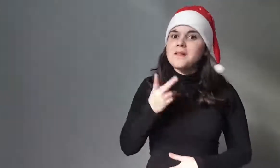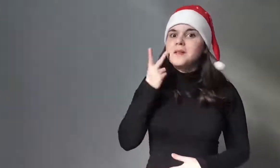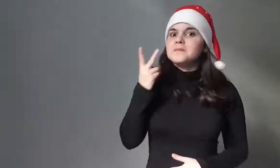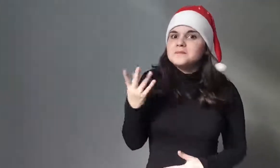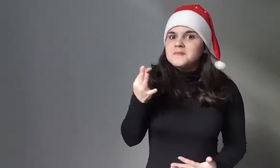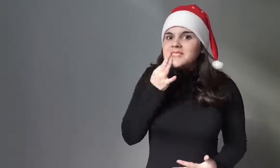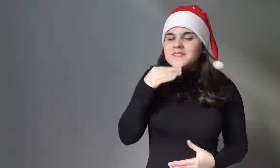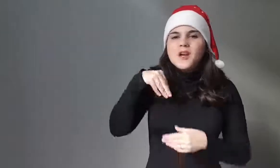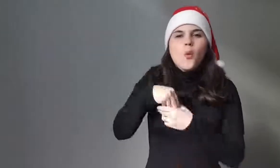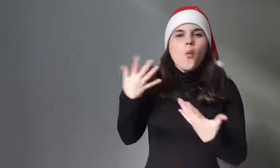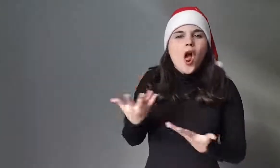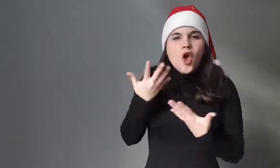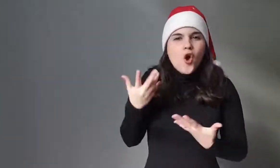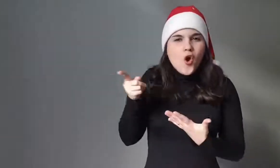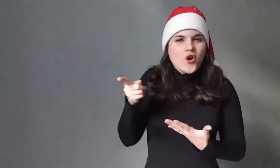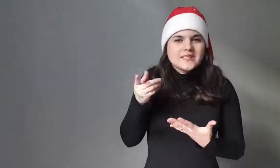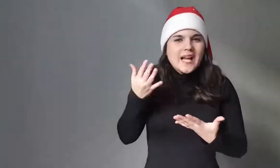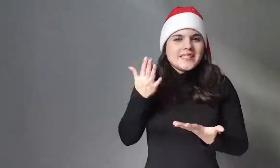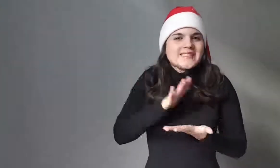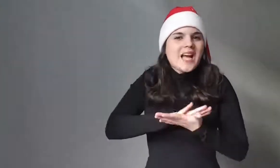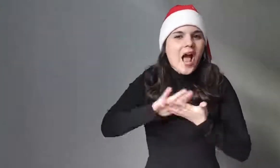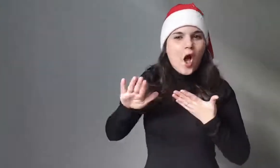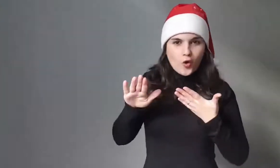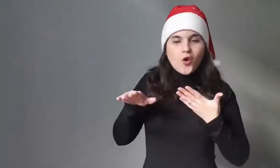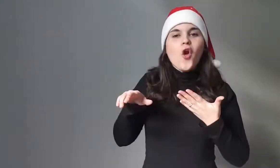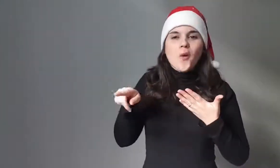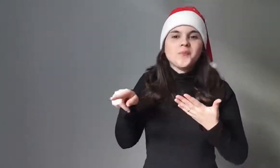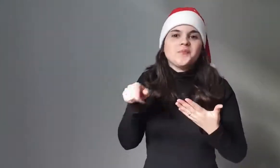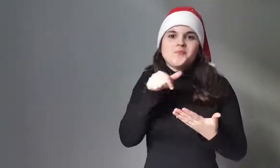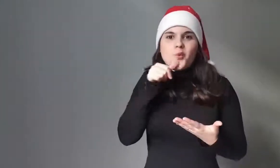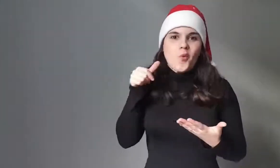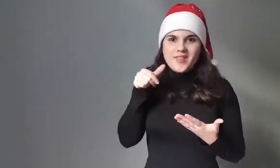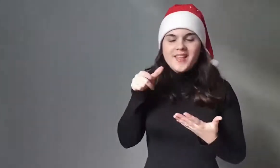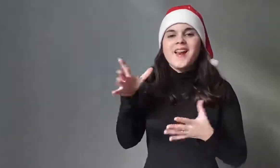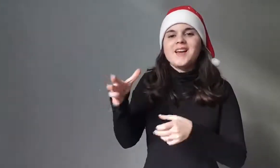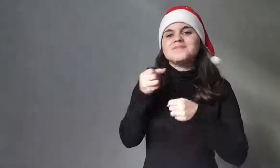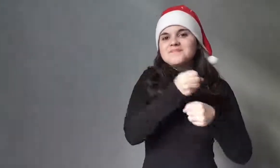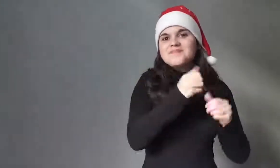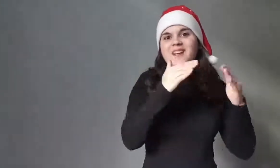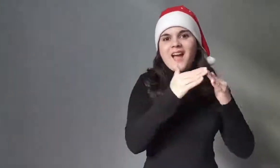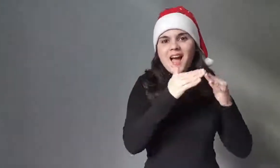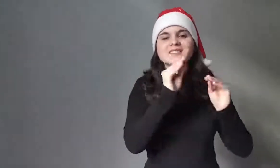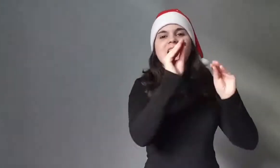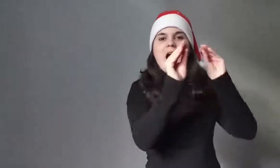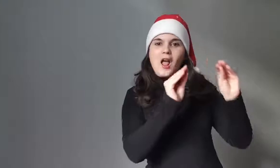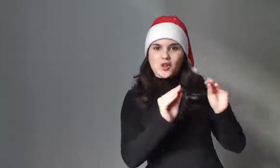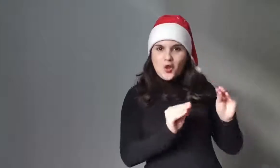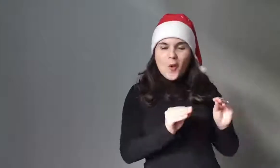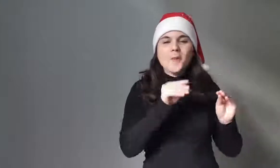so they believed it was sacred and wore it at home to decorate it.